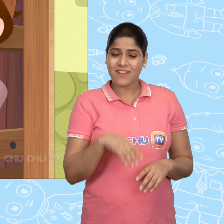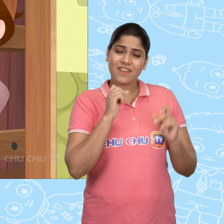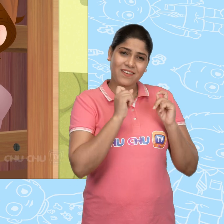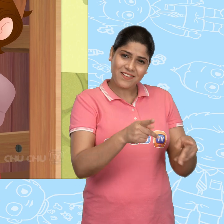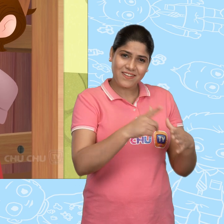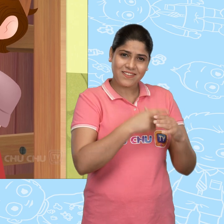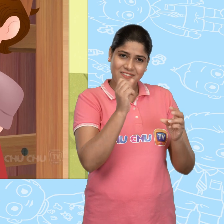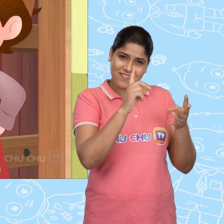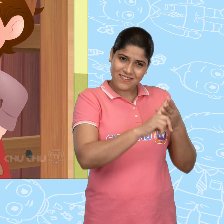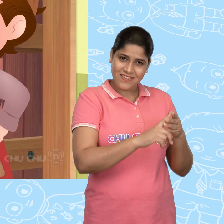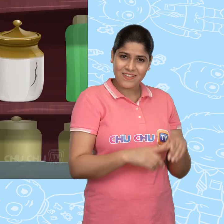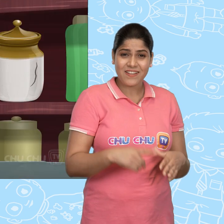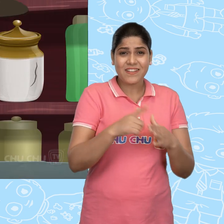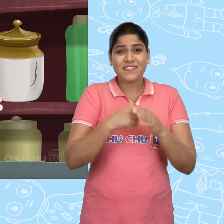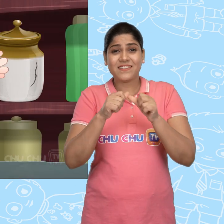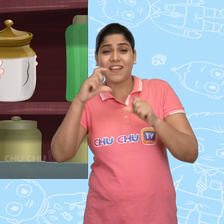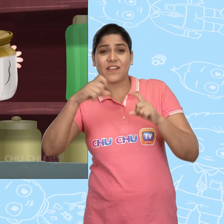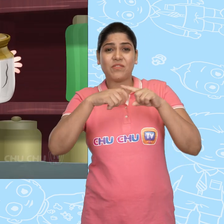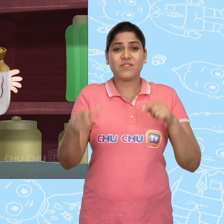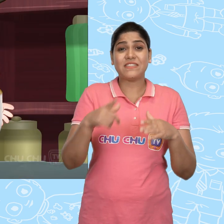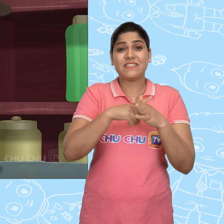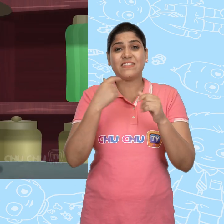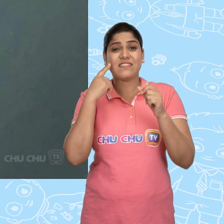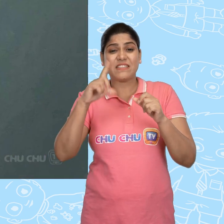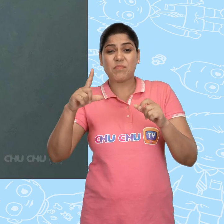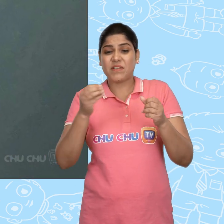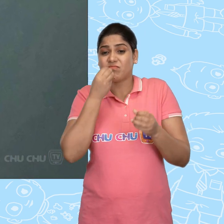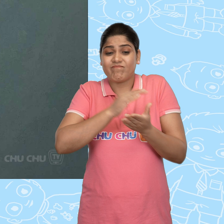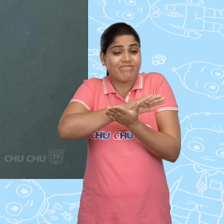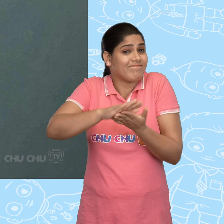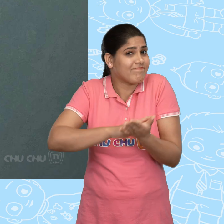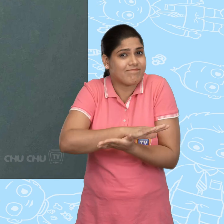Okay, Joe. Jack and Jill hardly had any food.